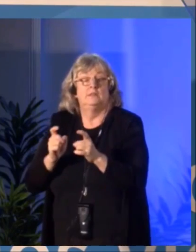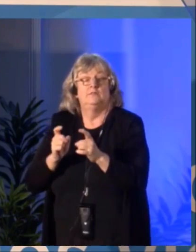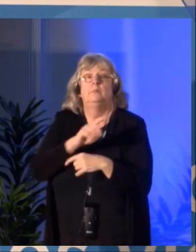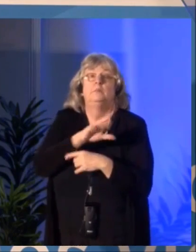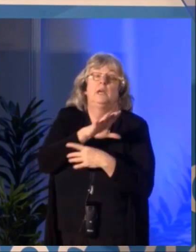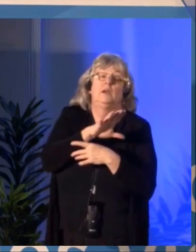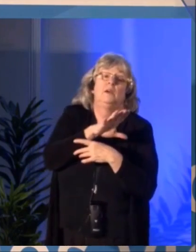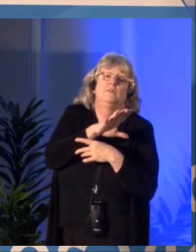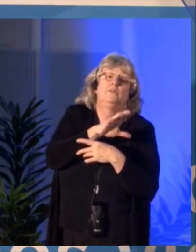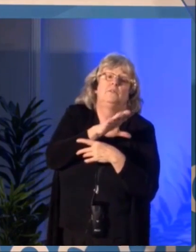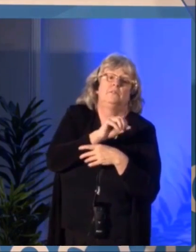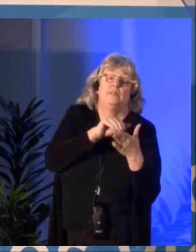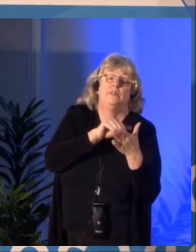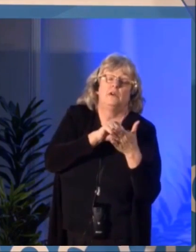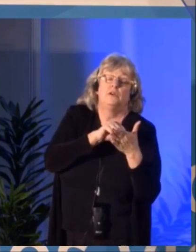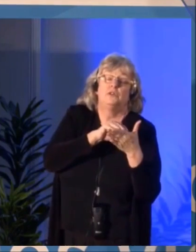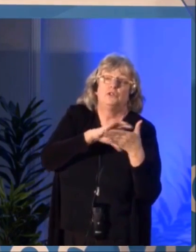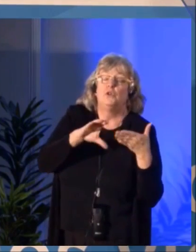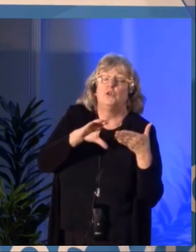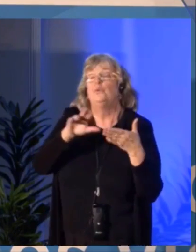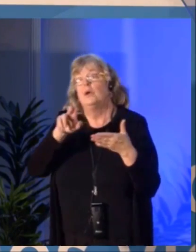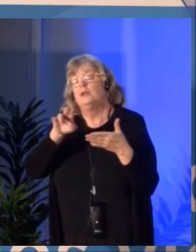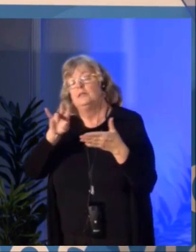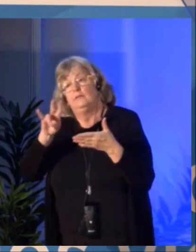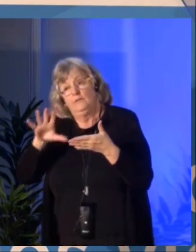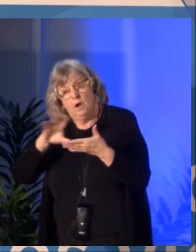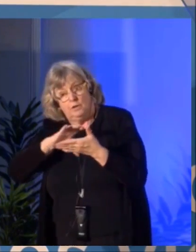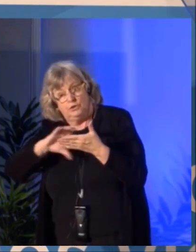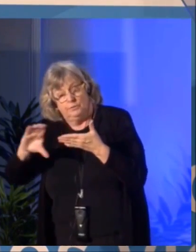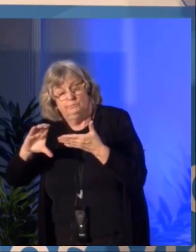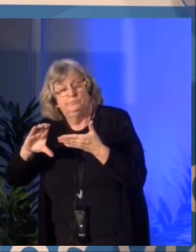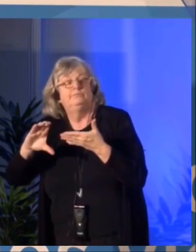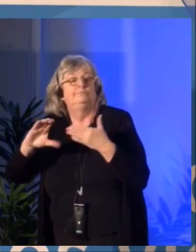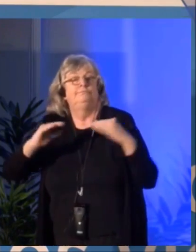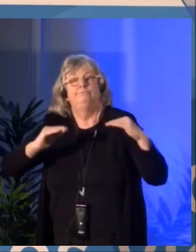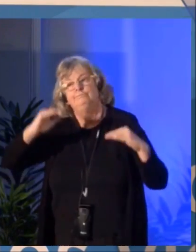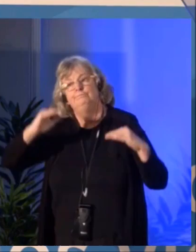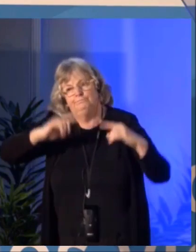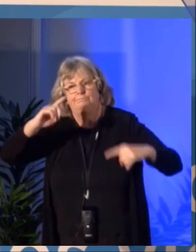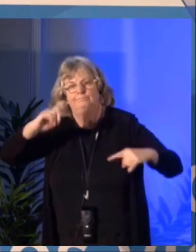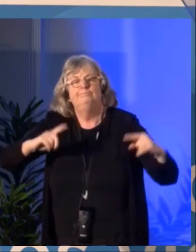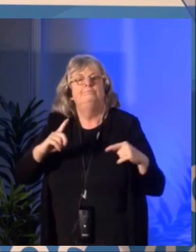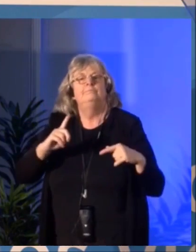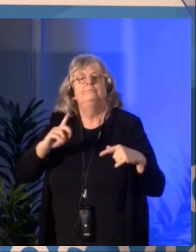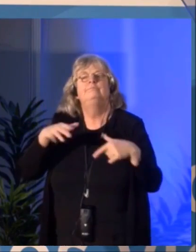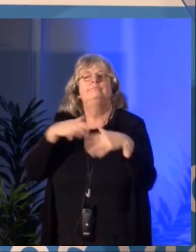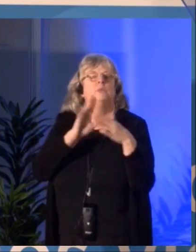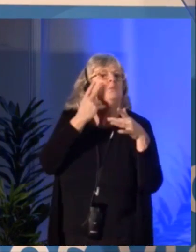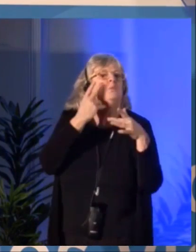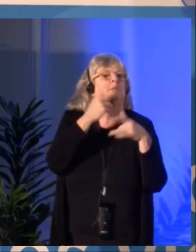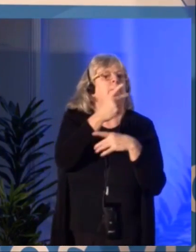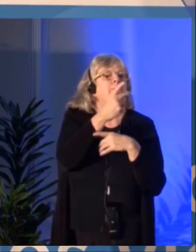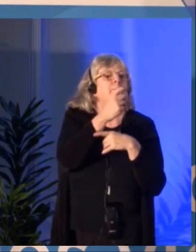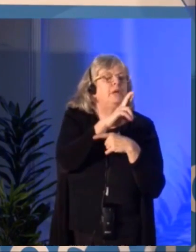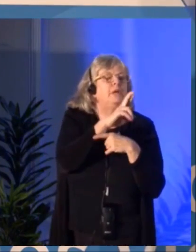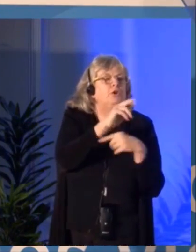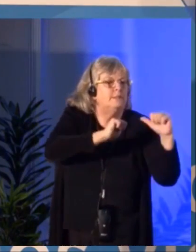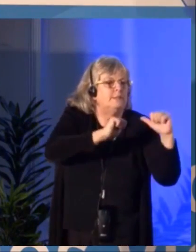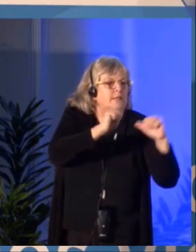in the first competition where we attributed around 25%